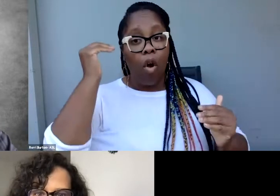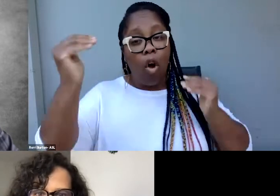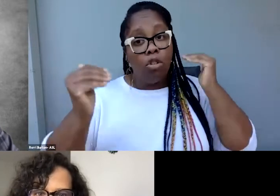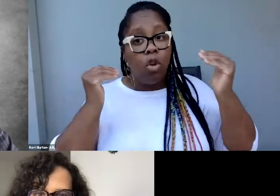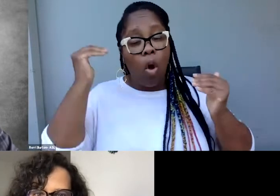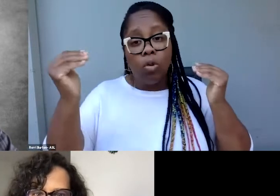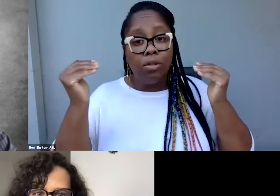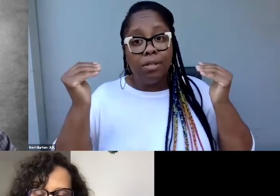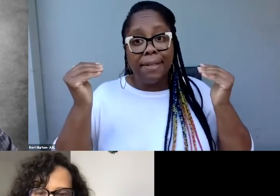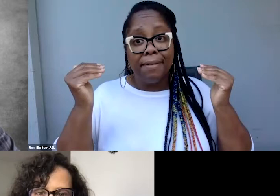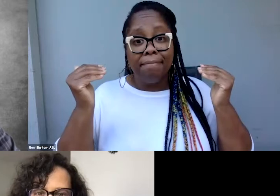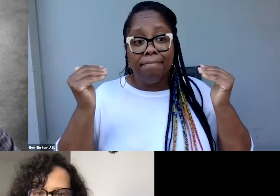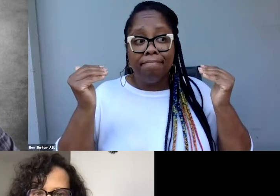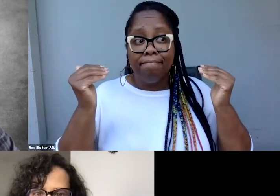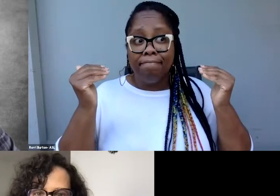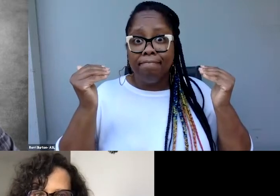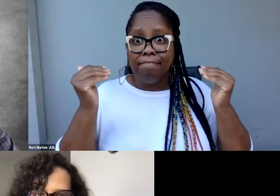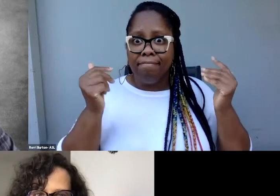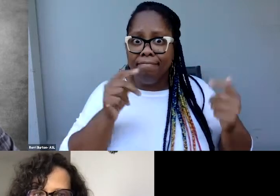can tolerate the F word.